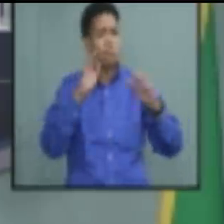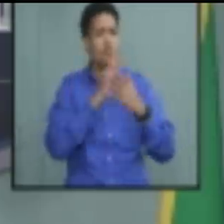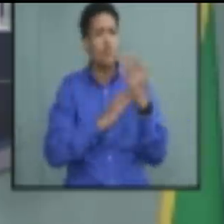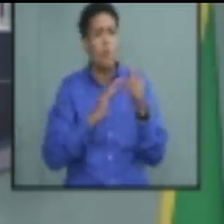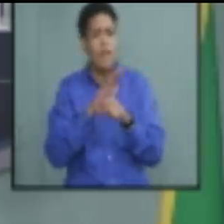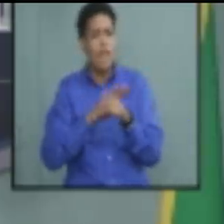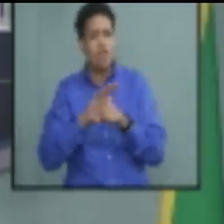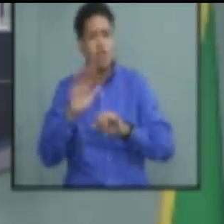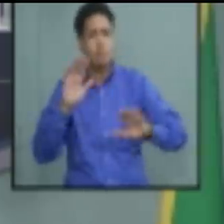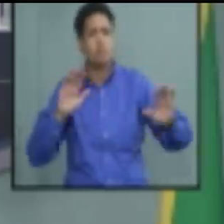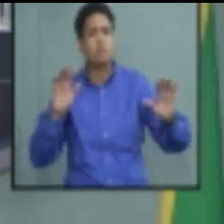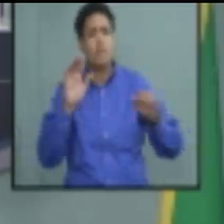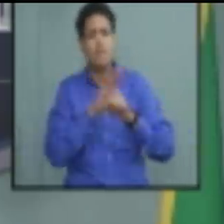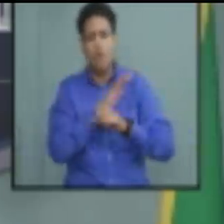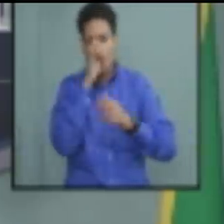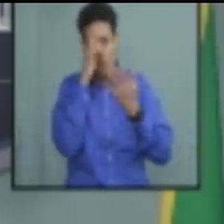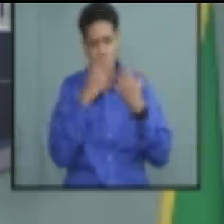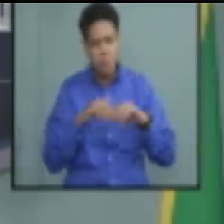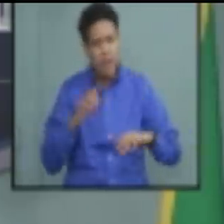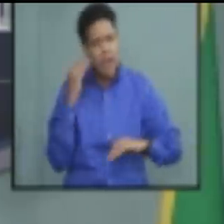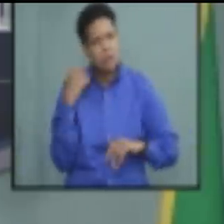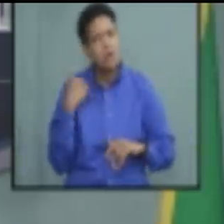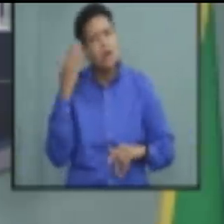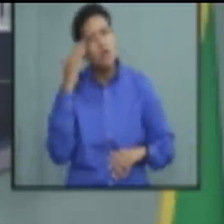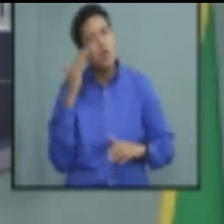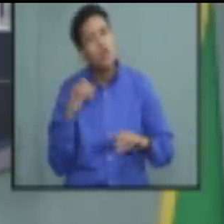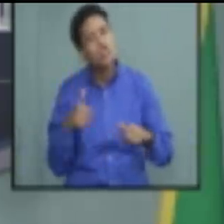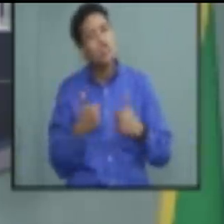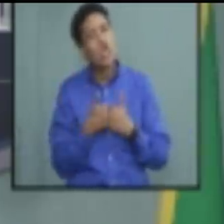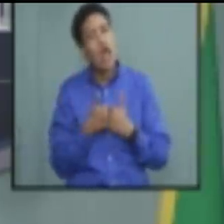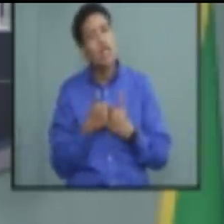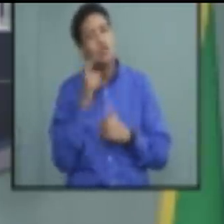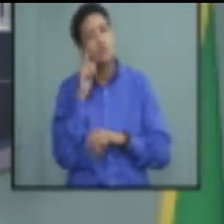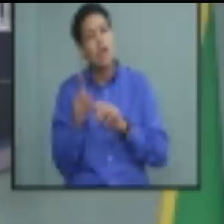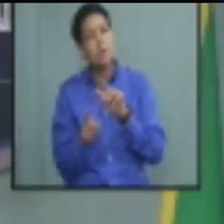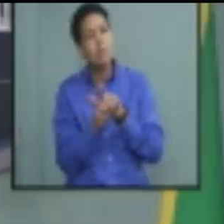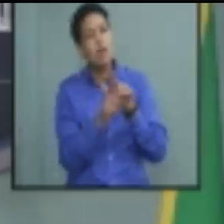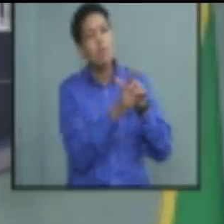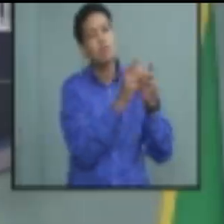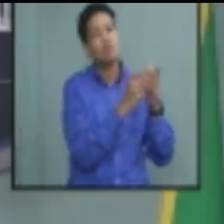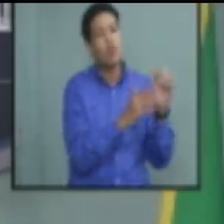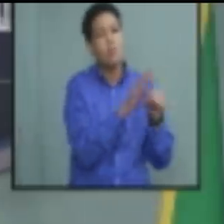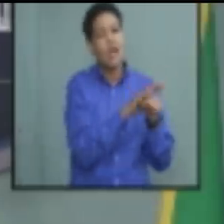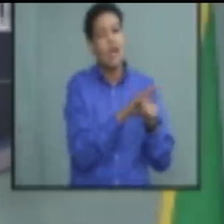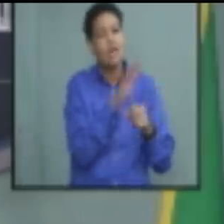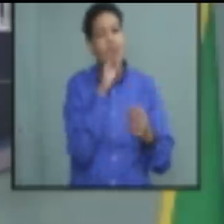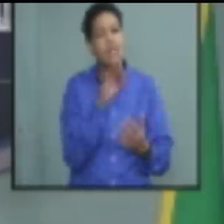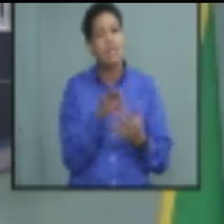I know that they are going to be challenges in some areas especially the